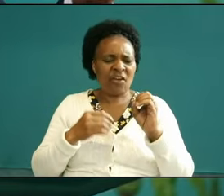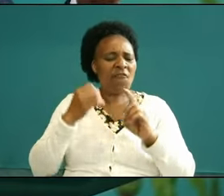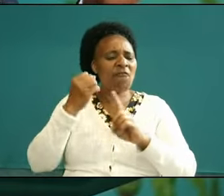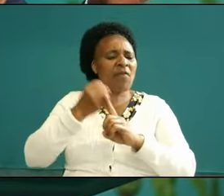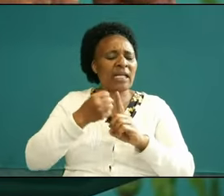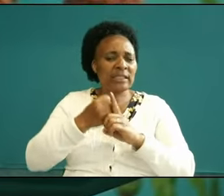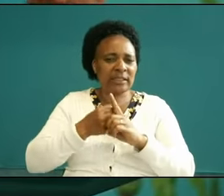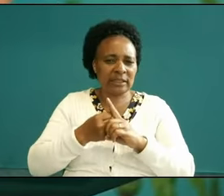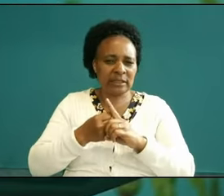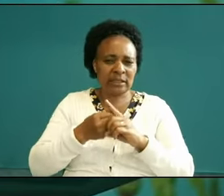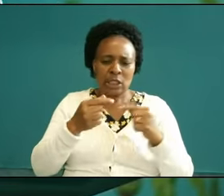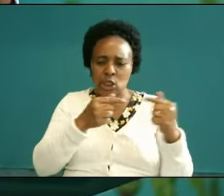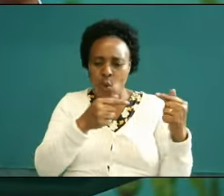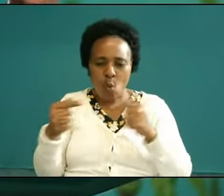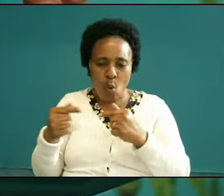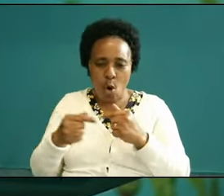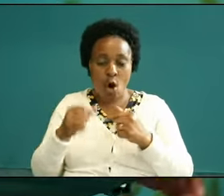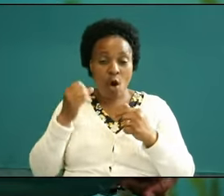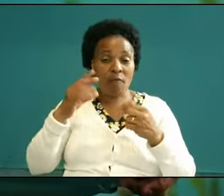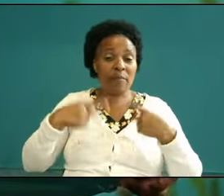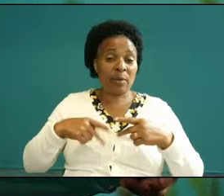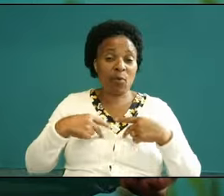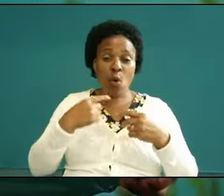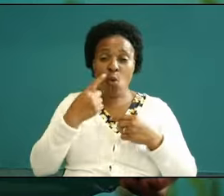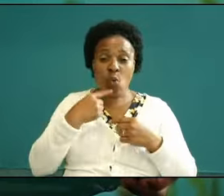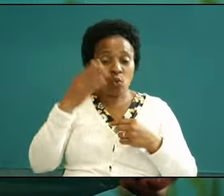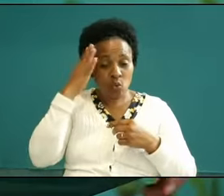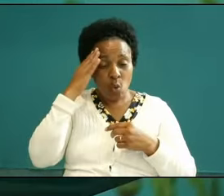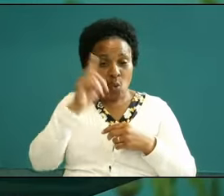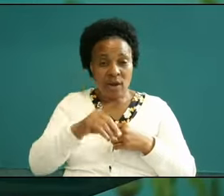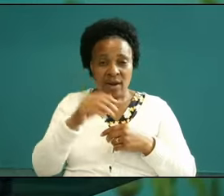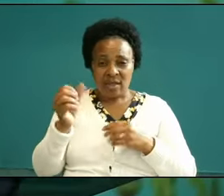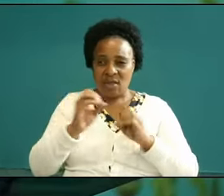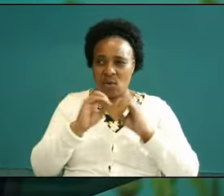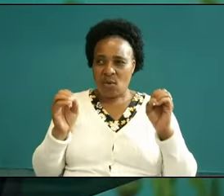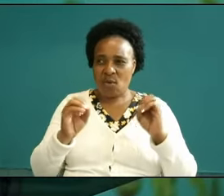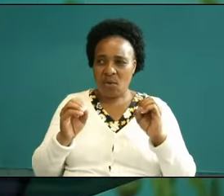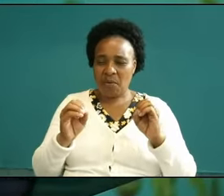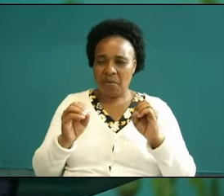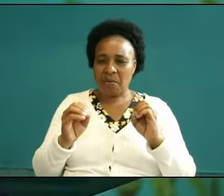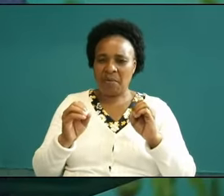your brother it is not your spouse it is not your tribemate it is not your president it is